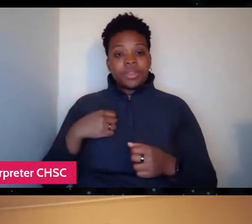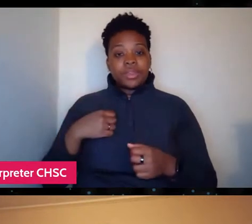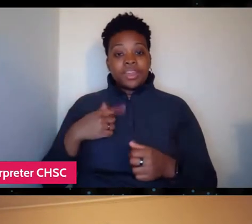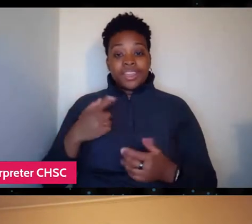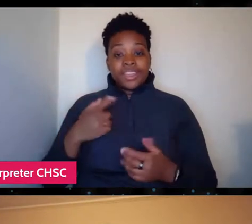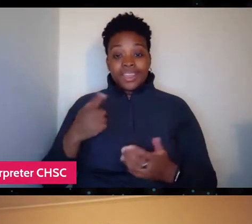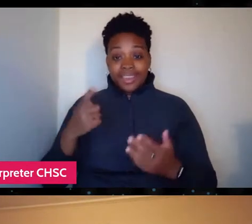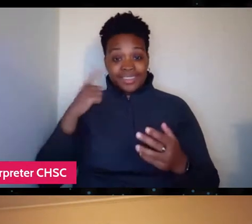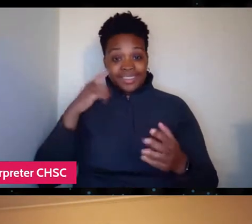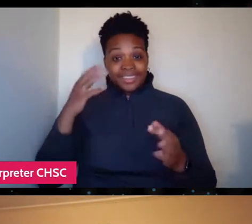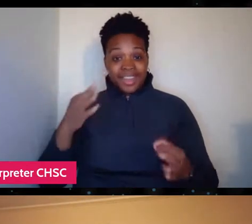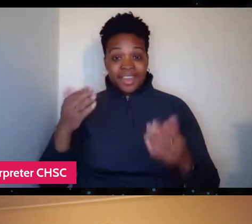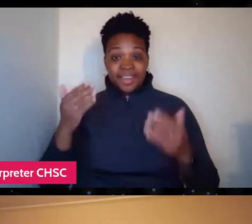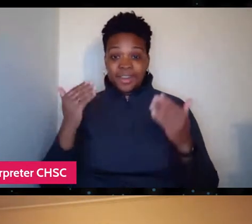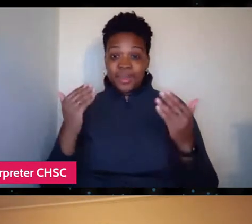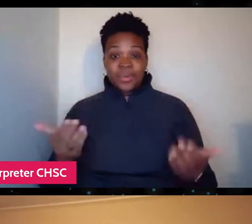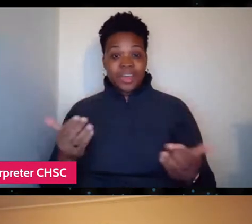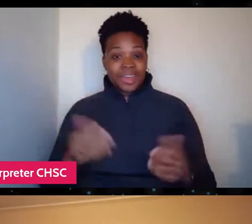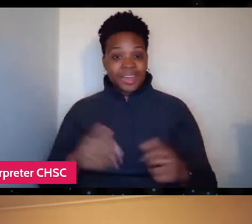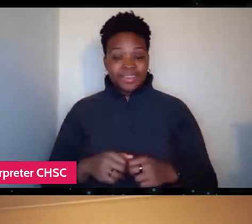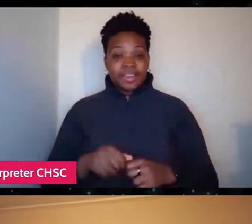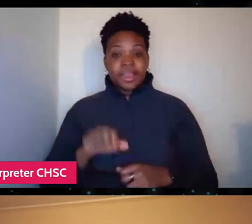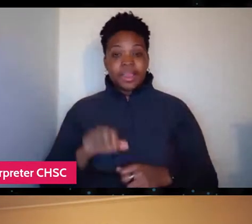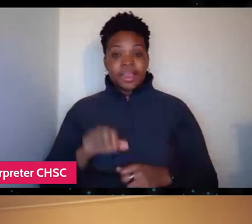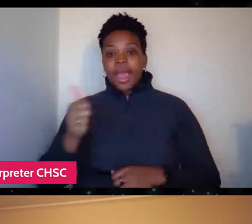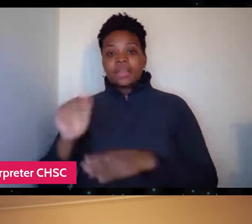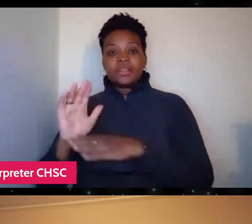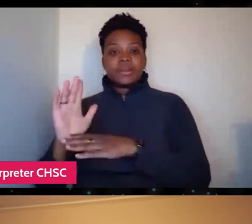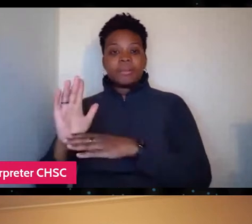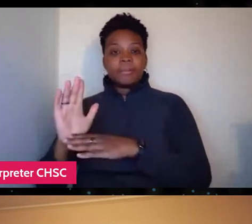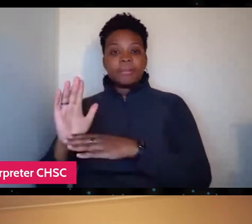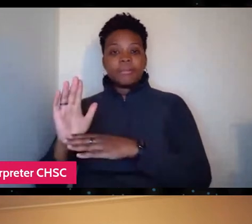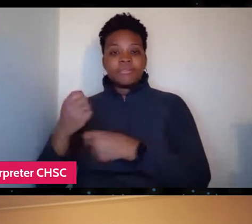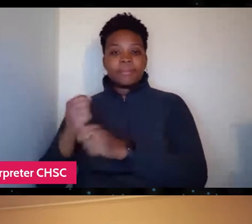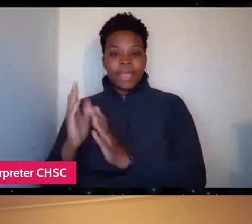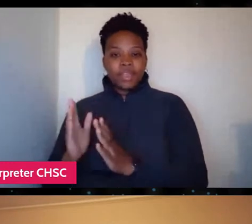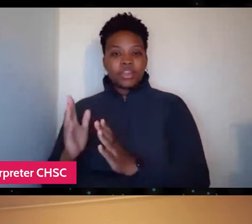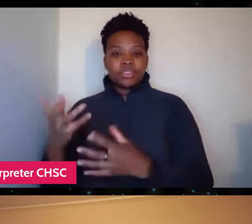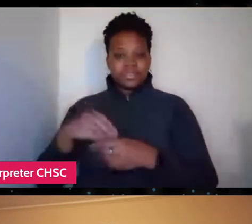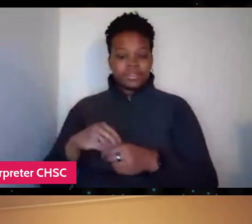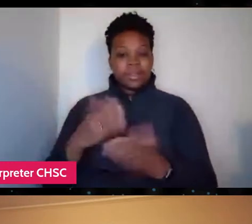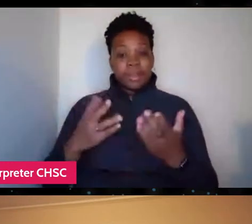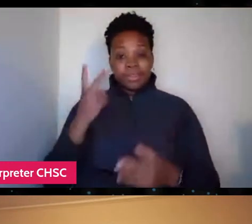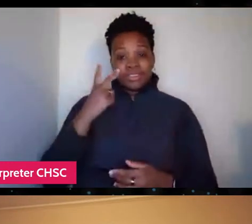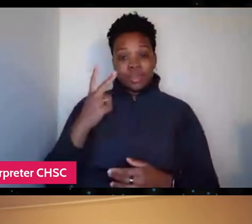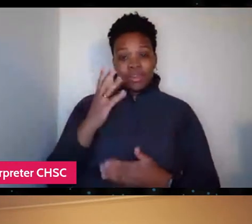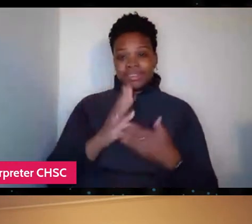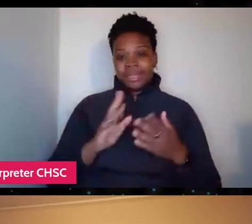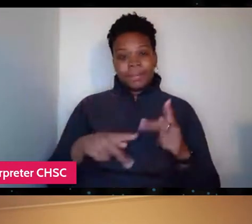There were other filmmakers in the mix but I think maybe he saw some sort of affinity